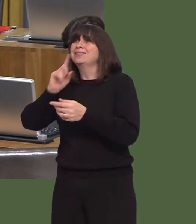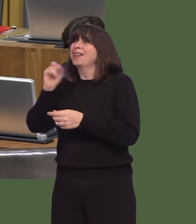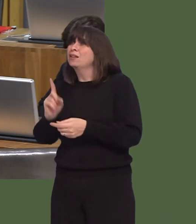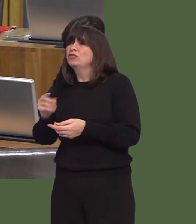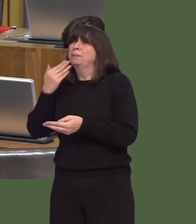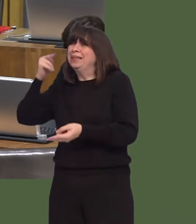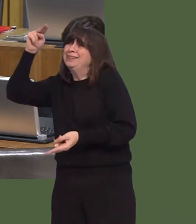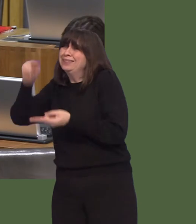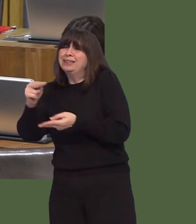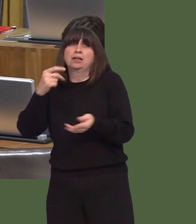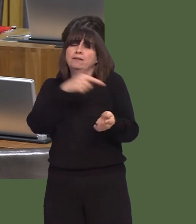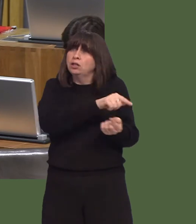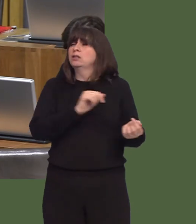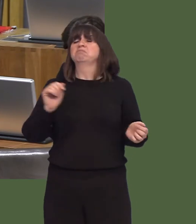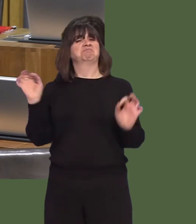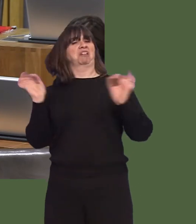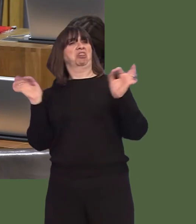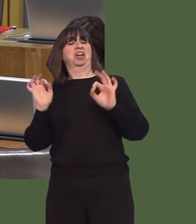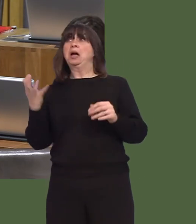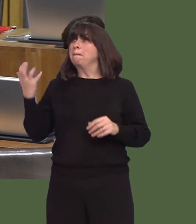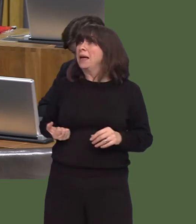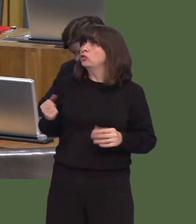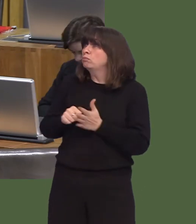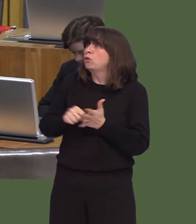We asked the UK Government to deal with the issue of pensions; they did nothing about that either.